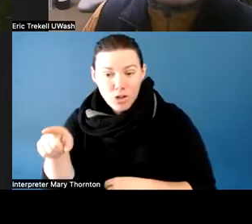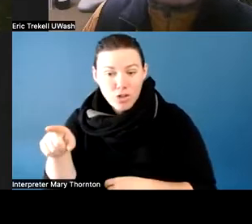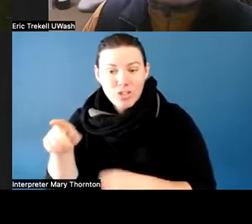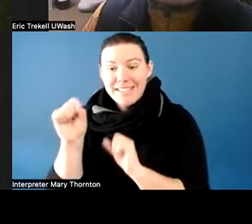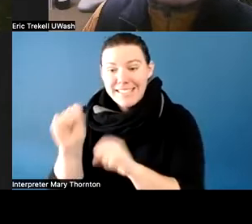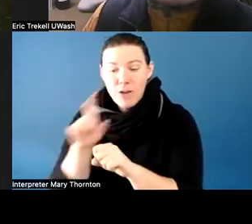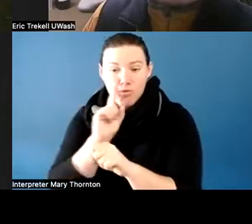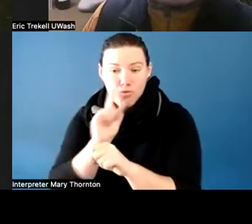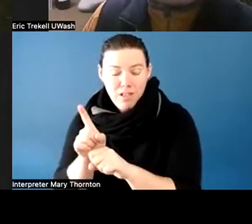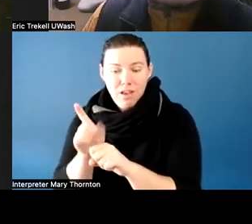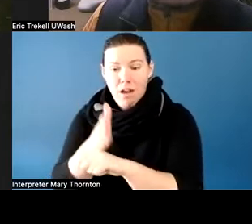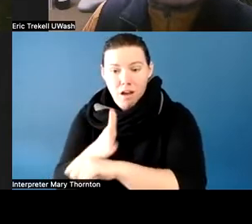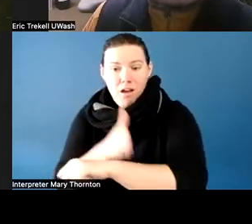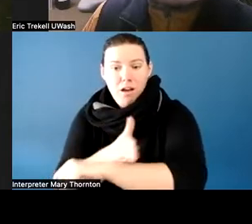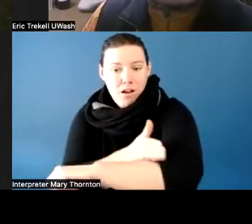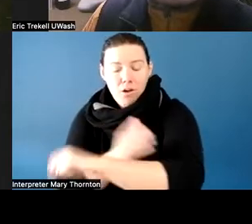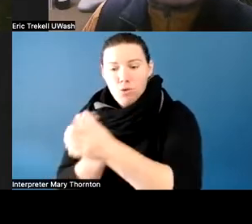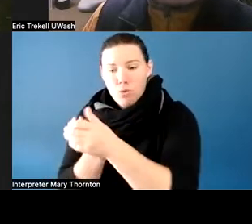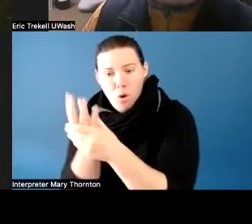but if they just take that time to connect